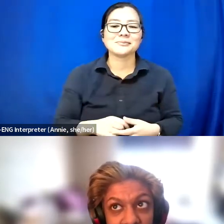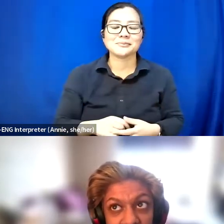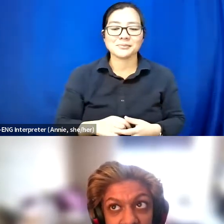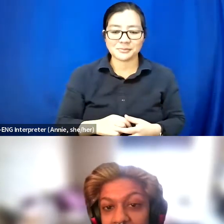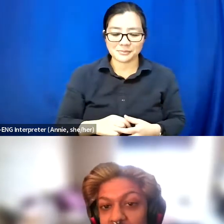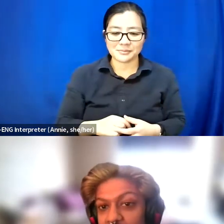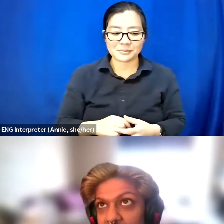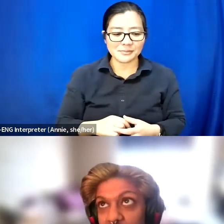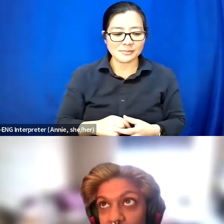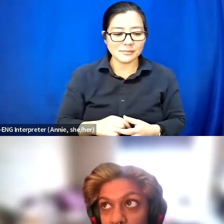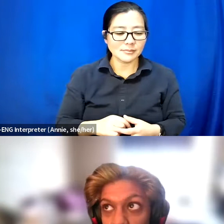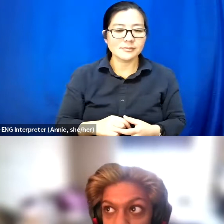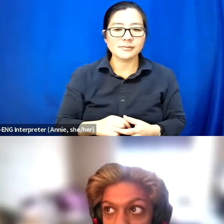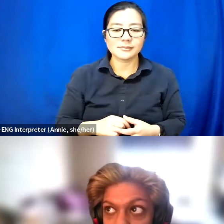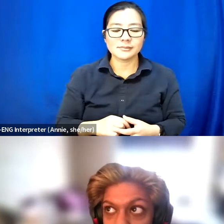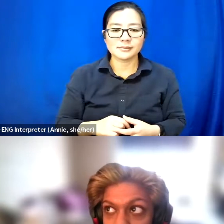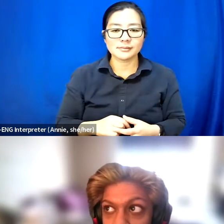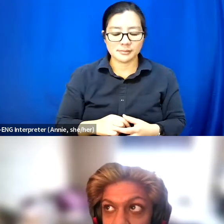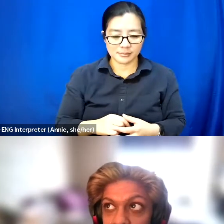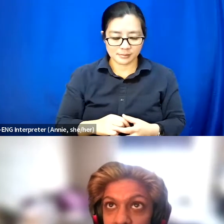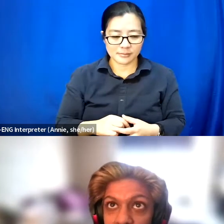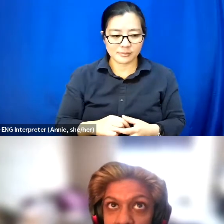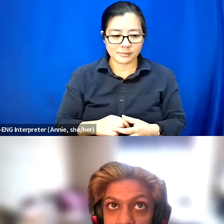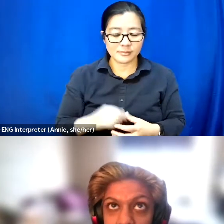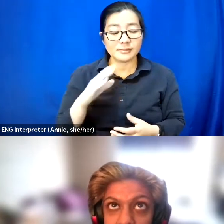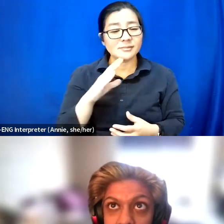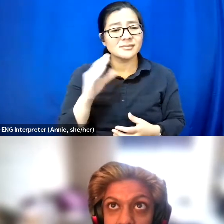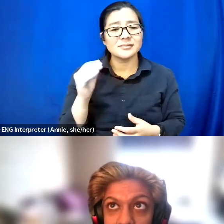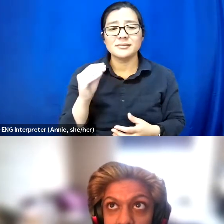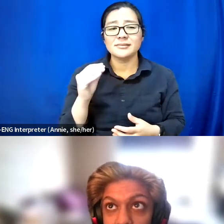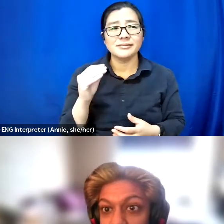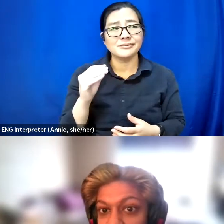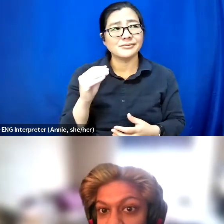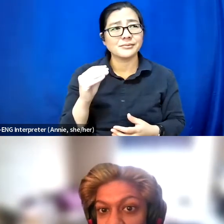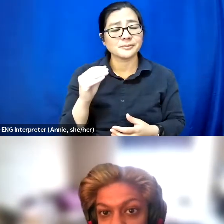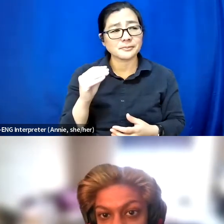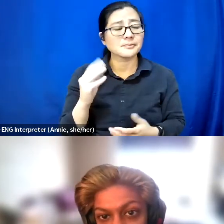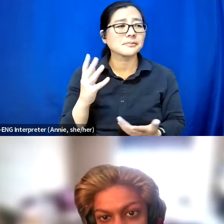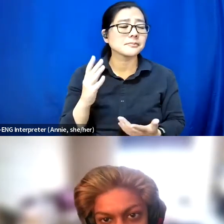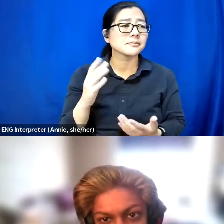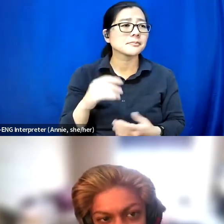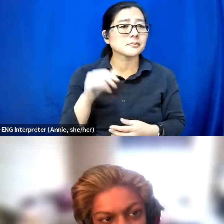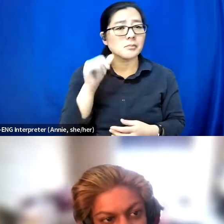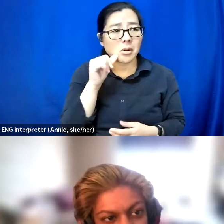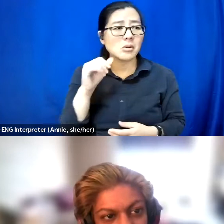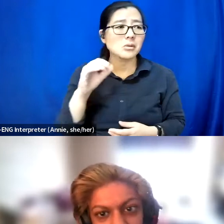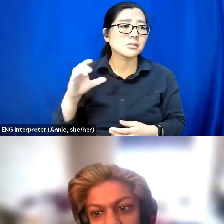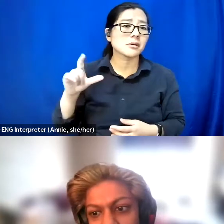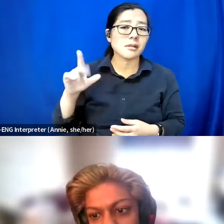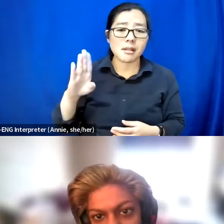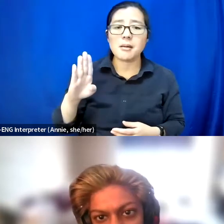And there are bars and clubs and places that that Glad Day Bookshop, it's a bookshop by day,